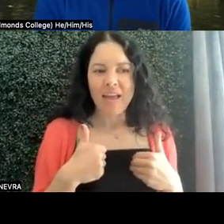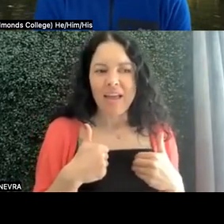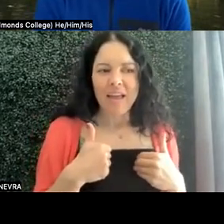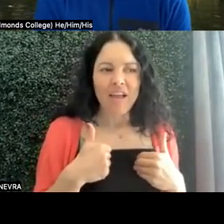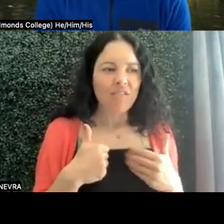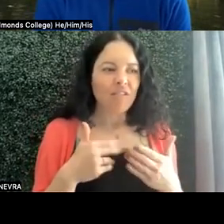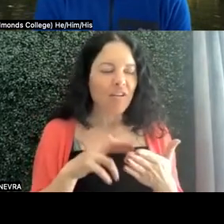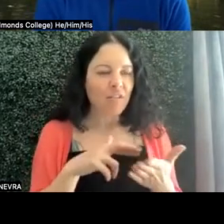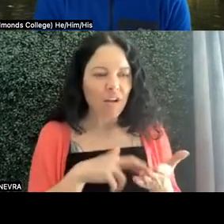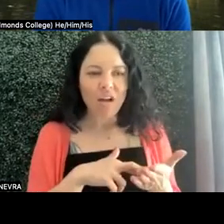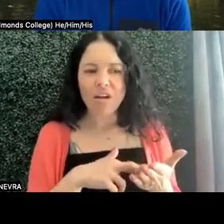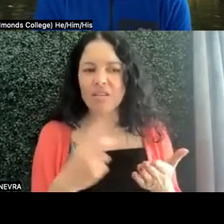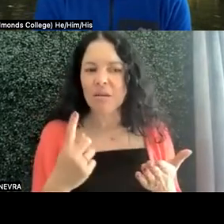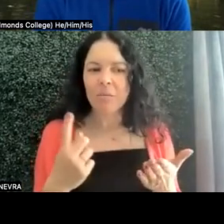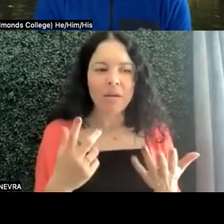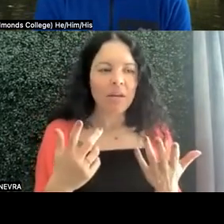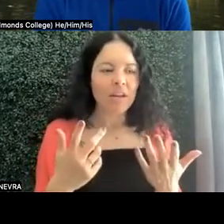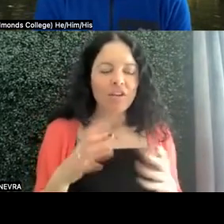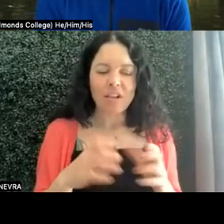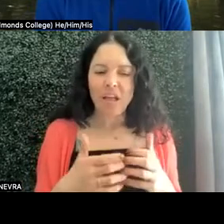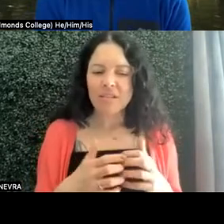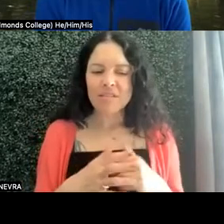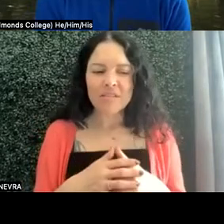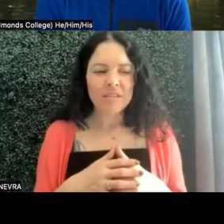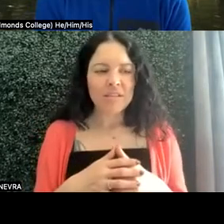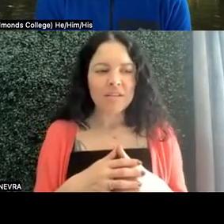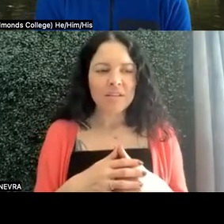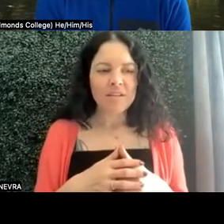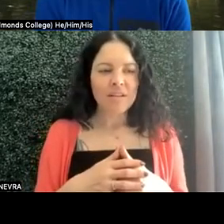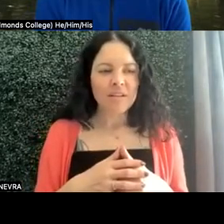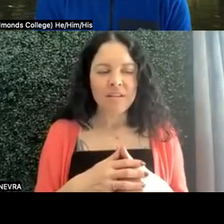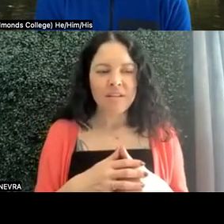enrolled in your class. And I think you just send out a general